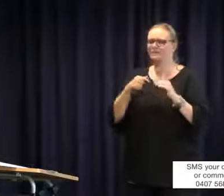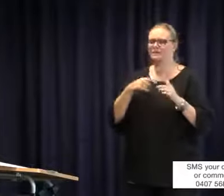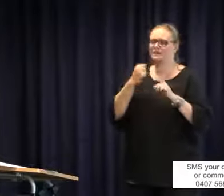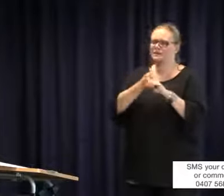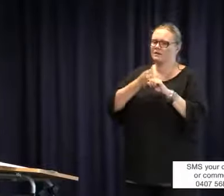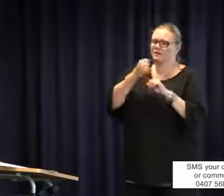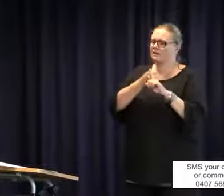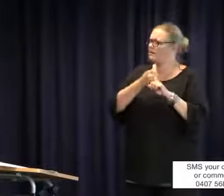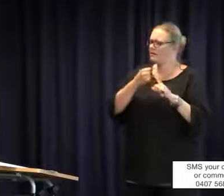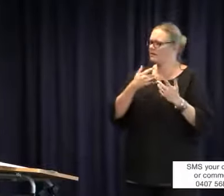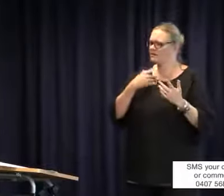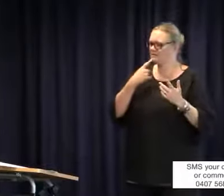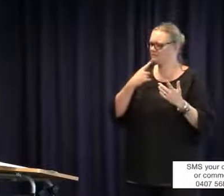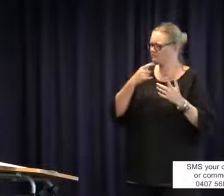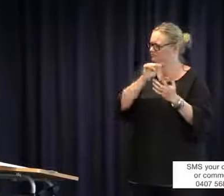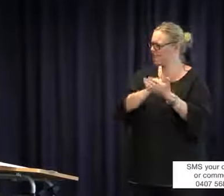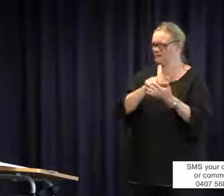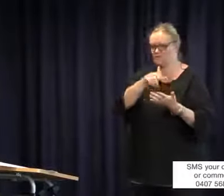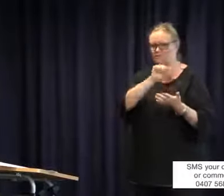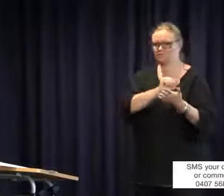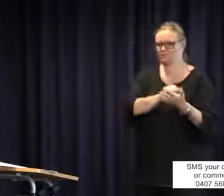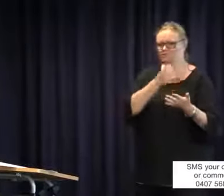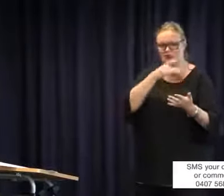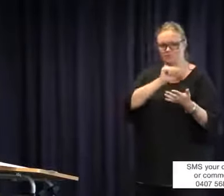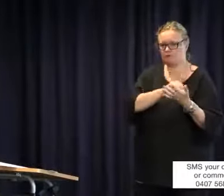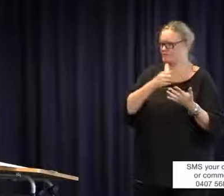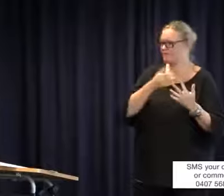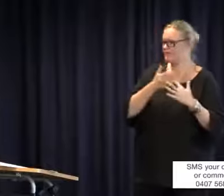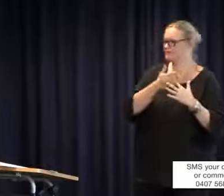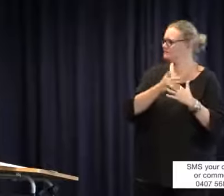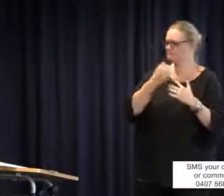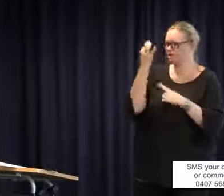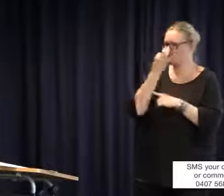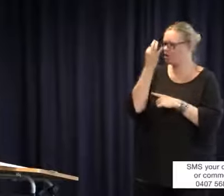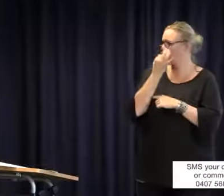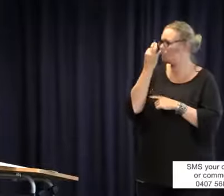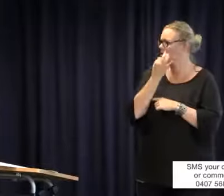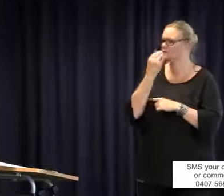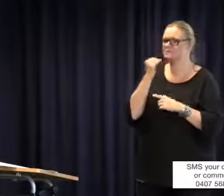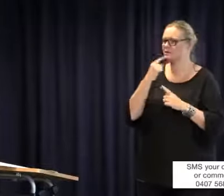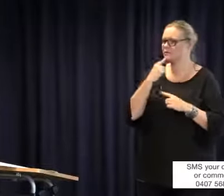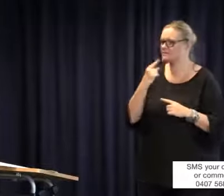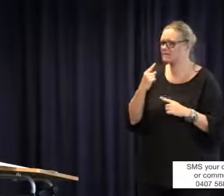in the school. So in having to advocate for the rights of my child to have access and